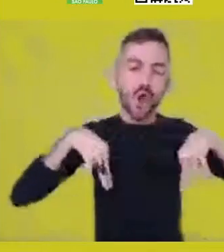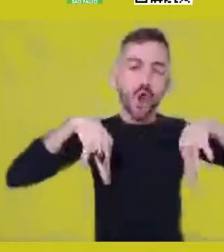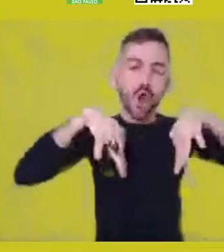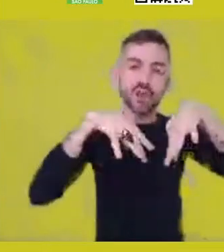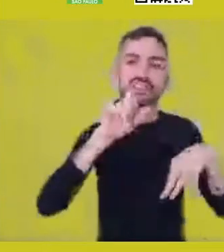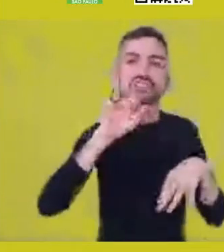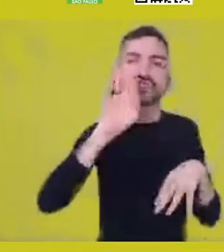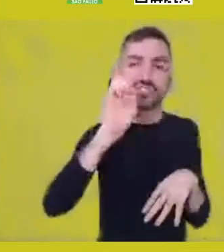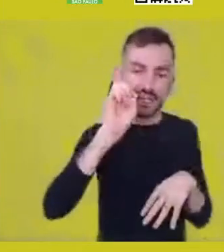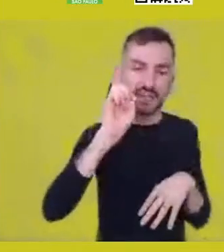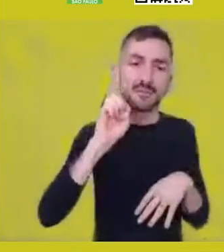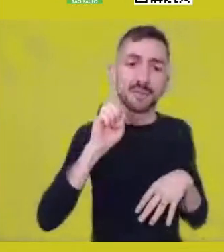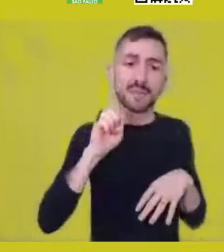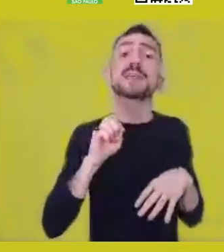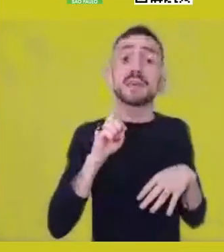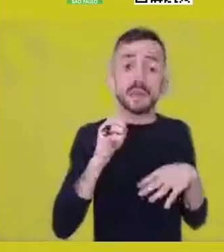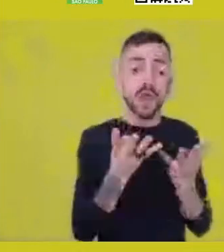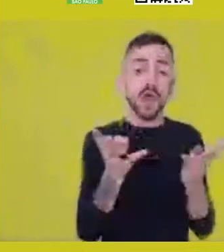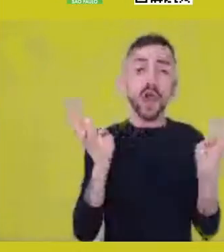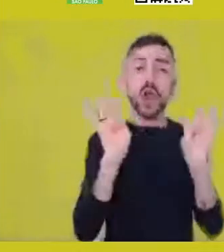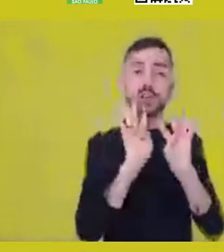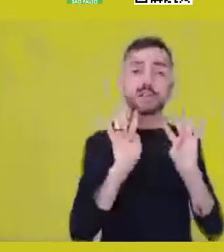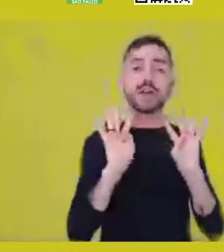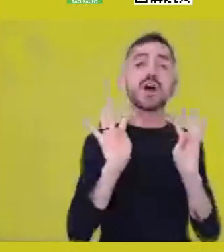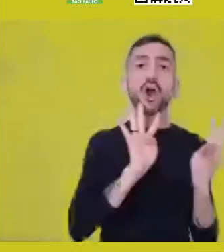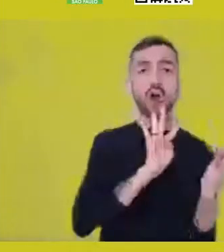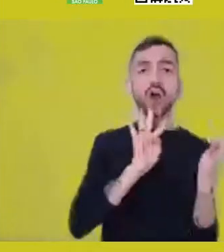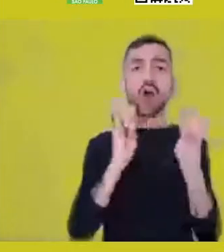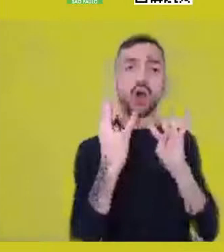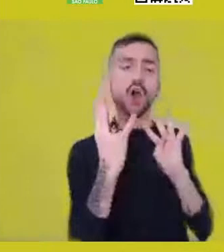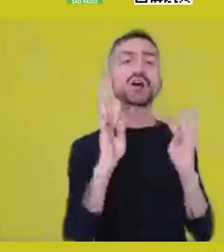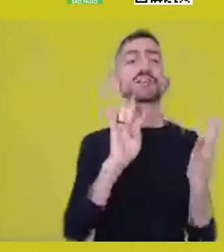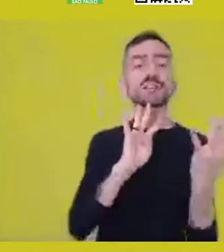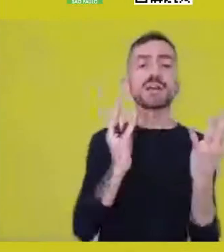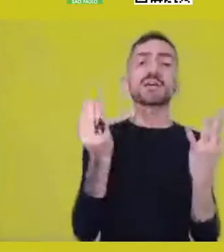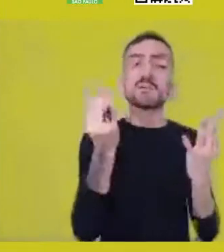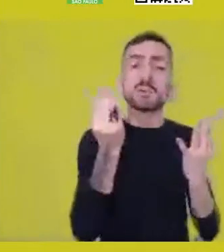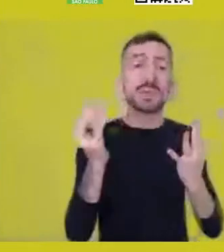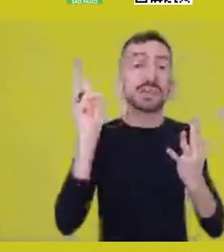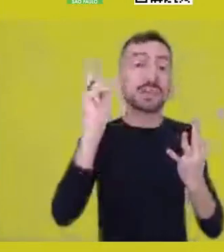and the moving body makes this reconnection with the ancestry,